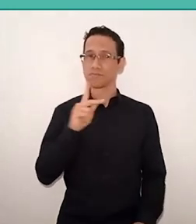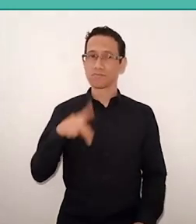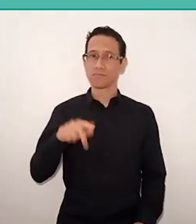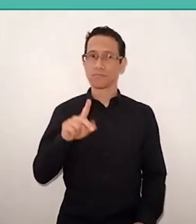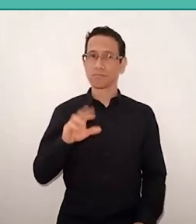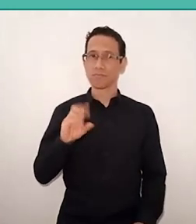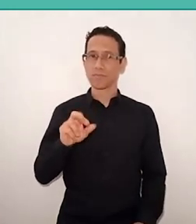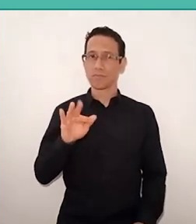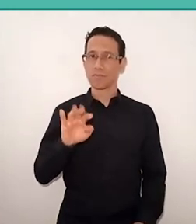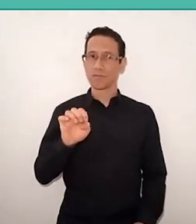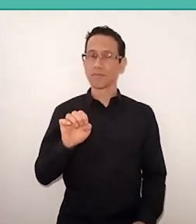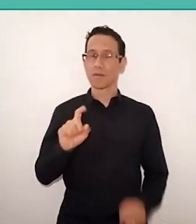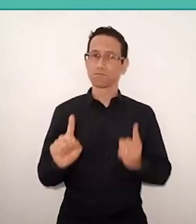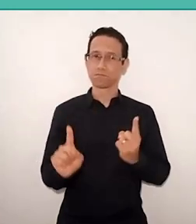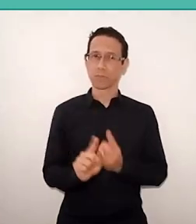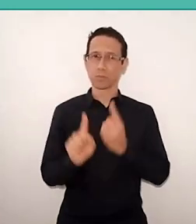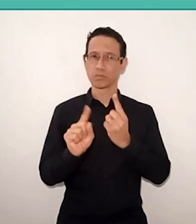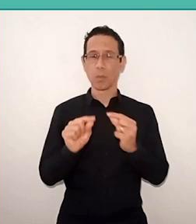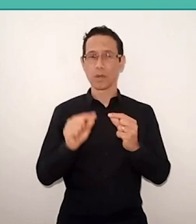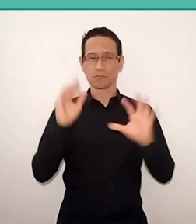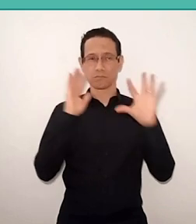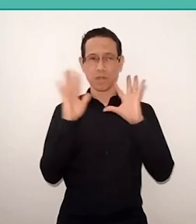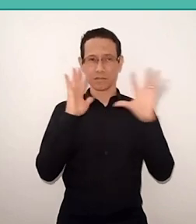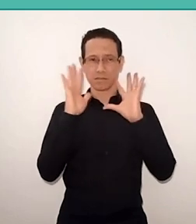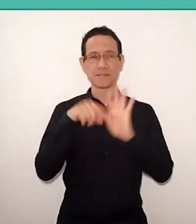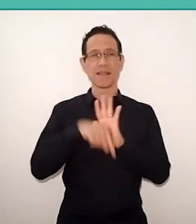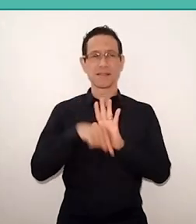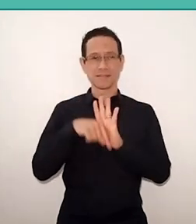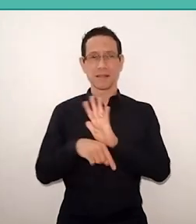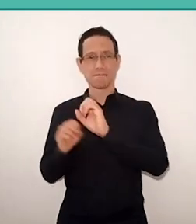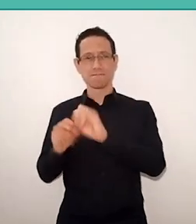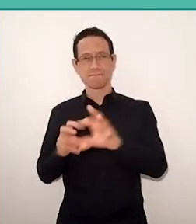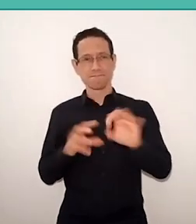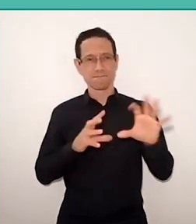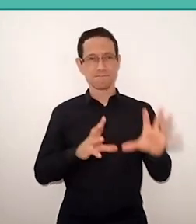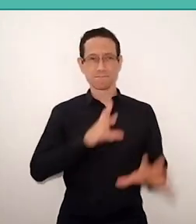about this rethinking, the “Ensinando a Transgredir”, in chapter 4,